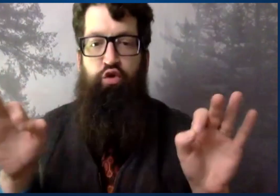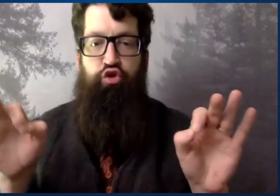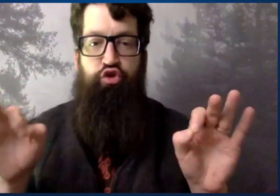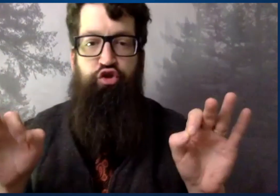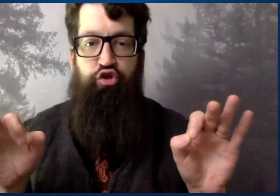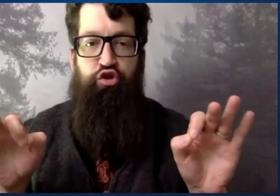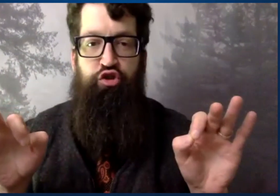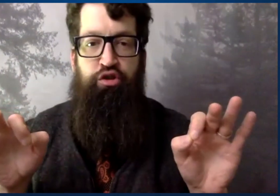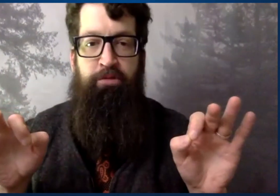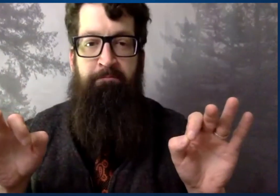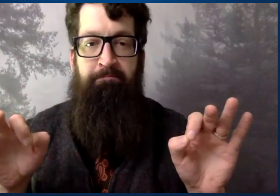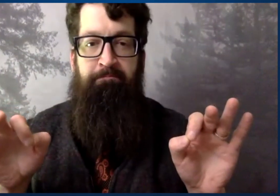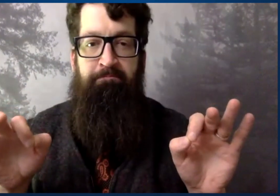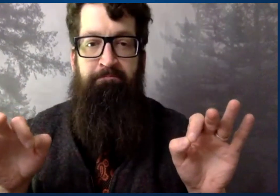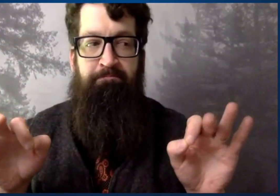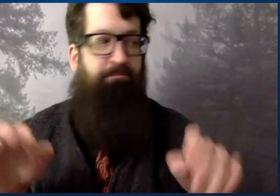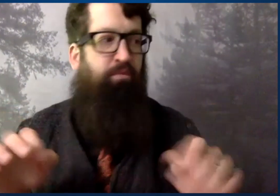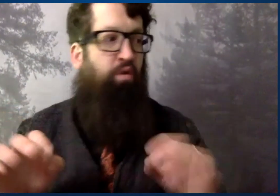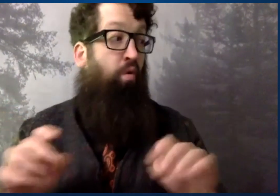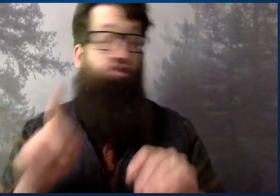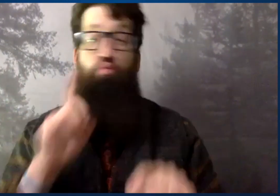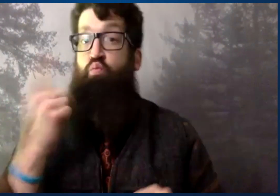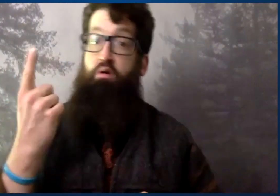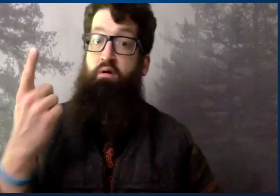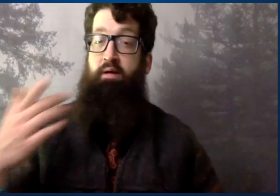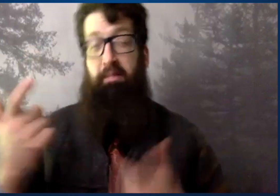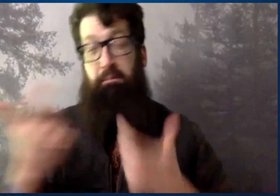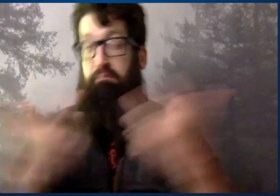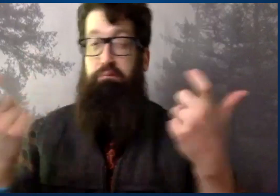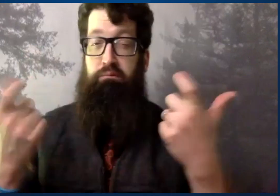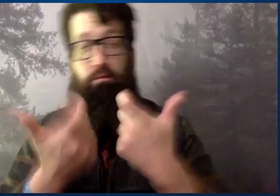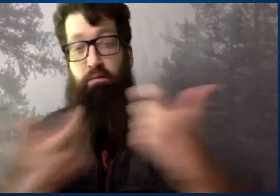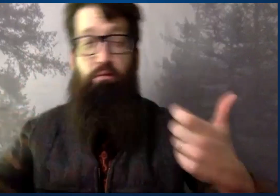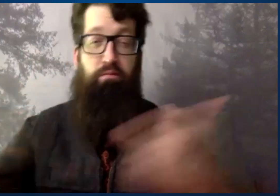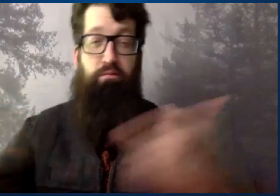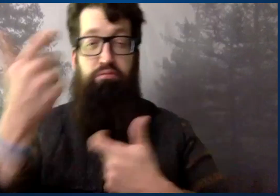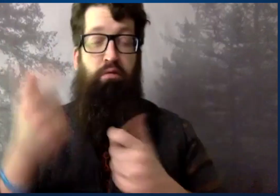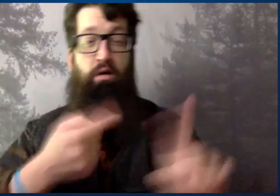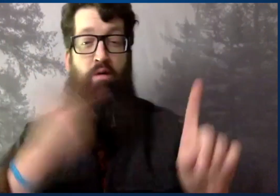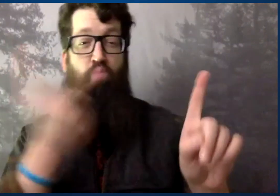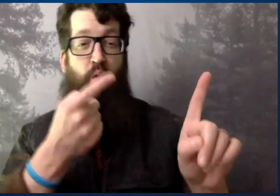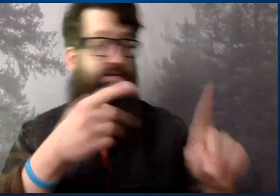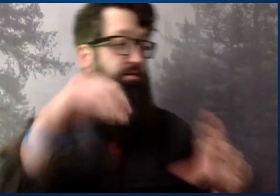who have suffered from language deprivation don't have the fuel.